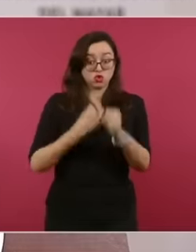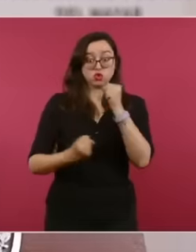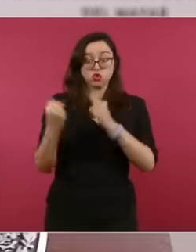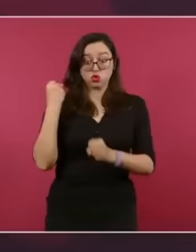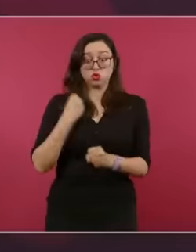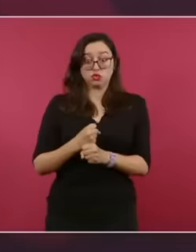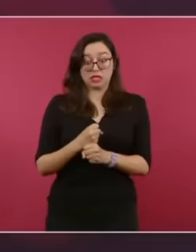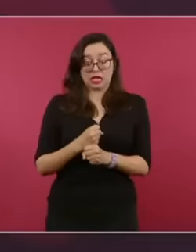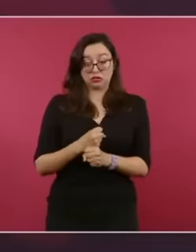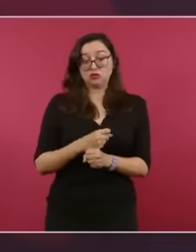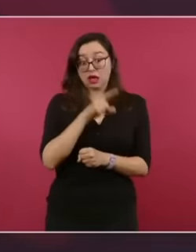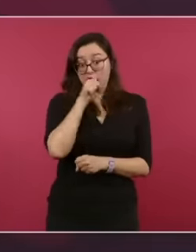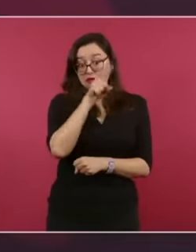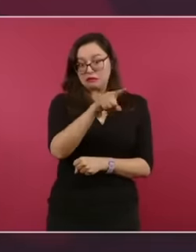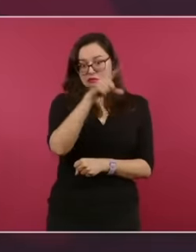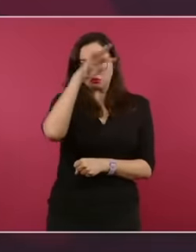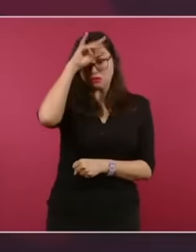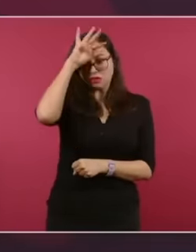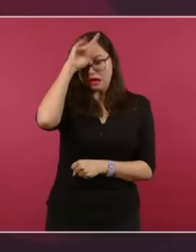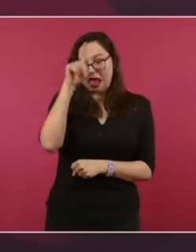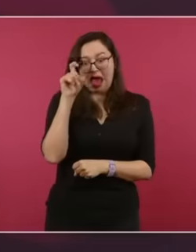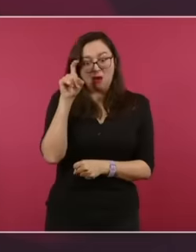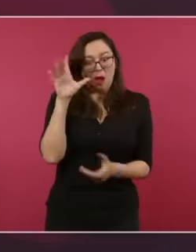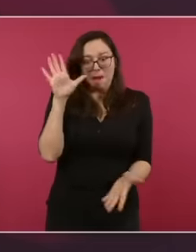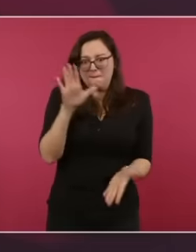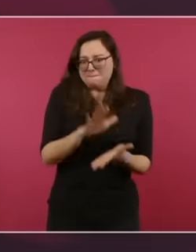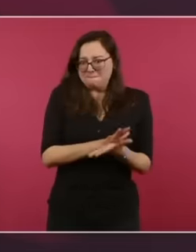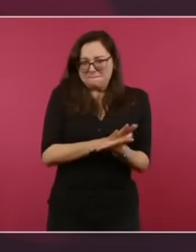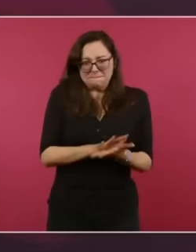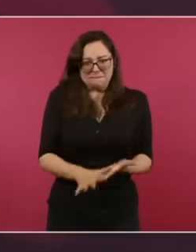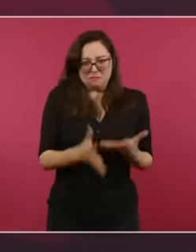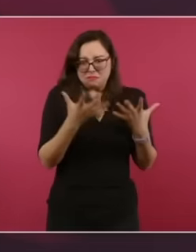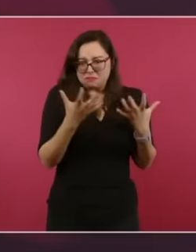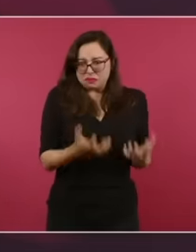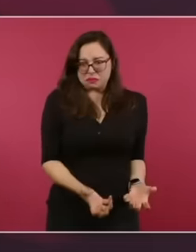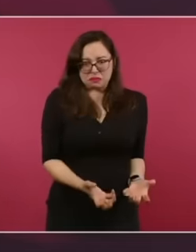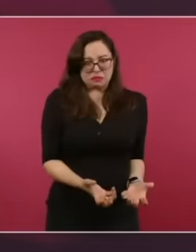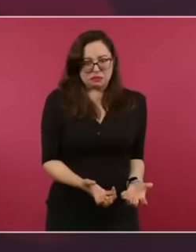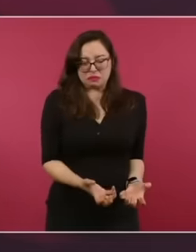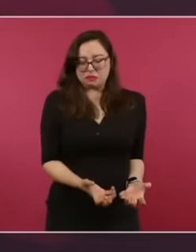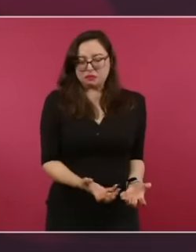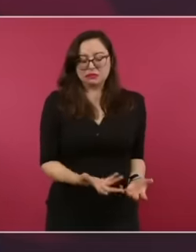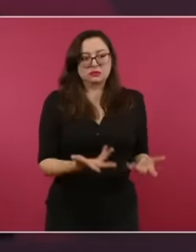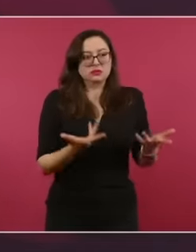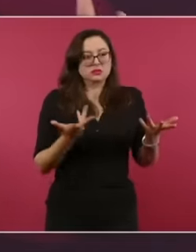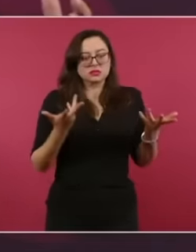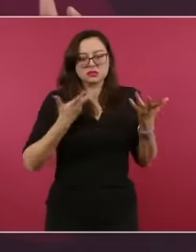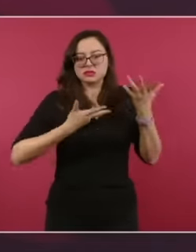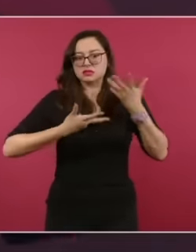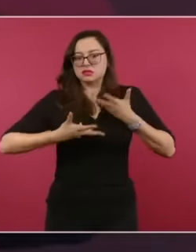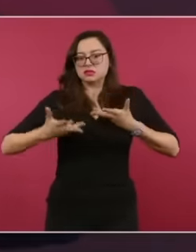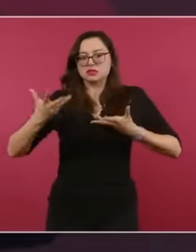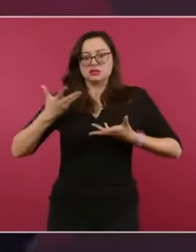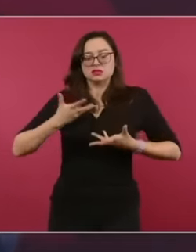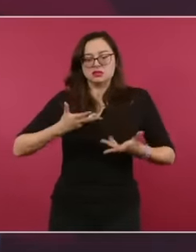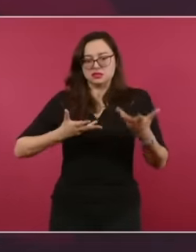a drought that affected the entire Metropolitan Area of